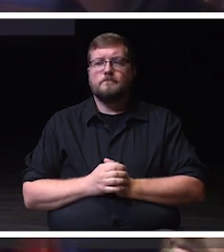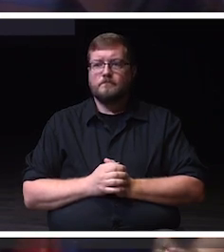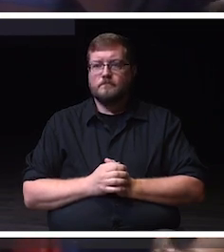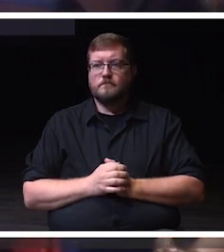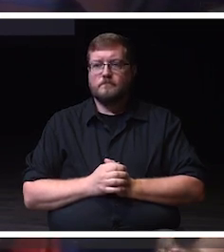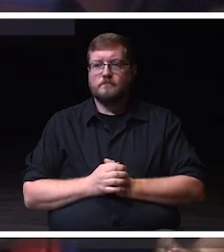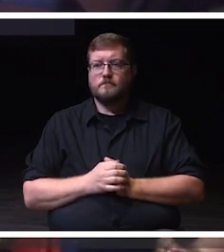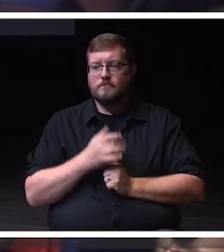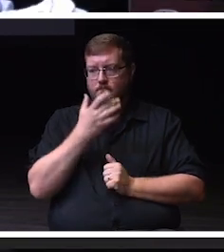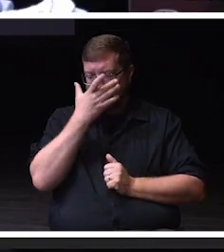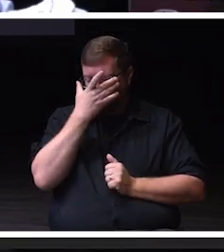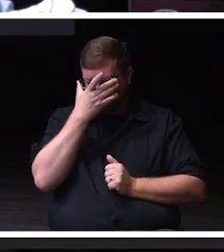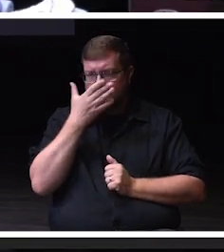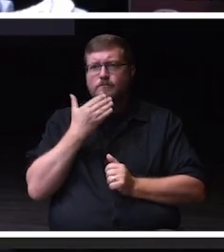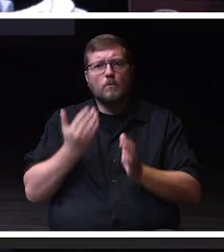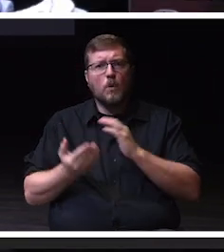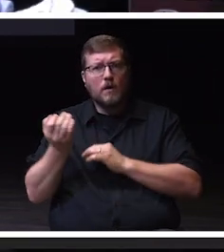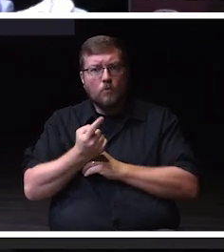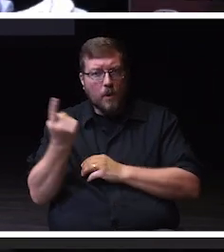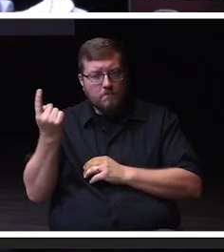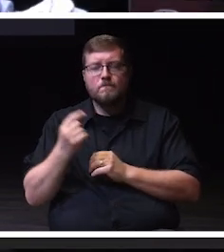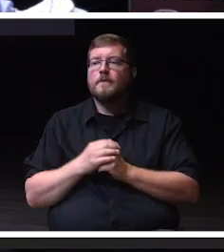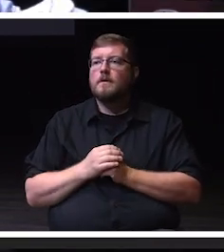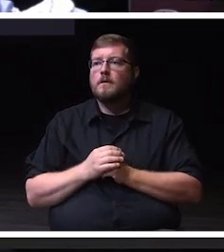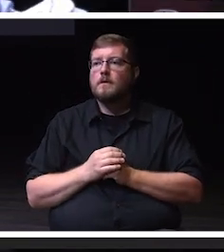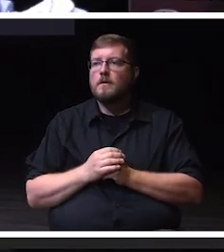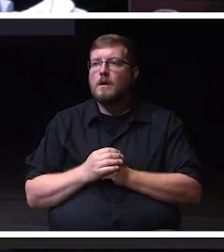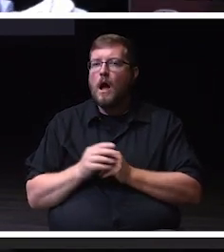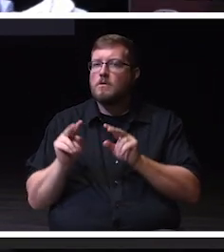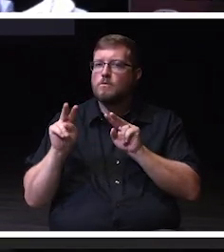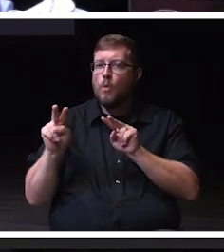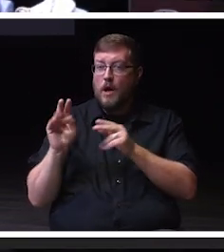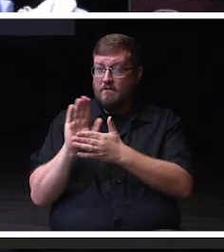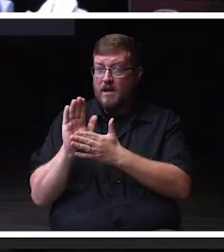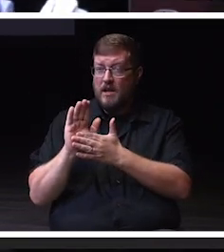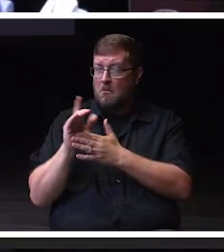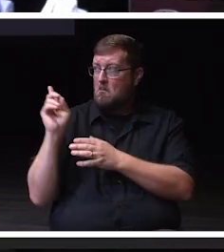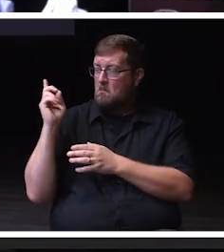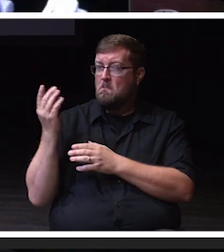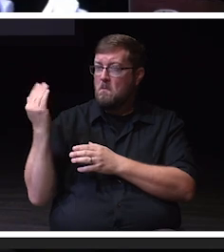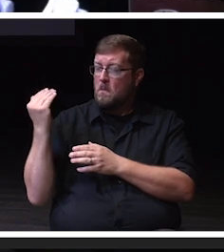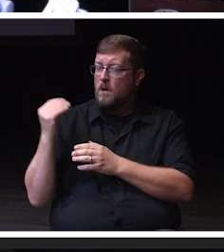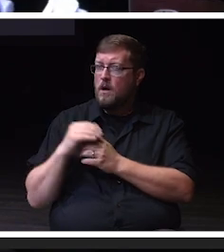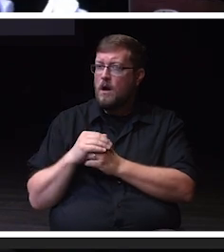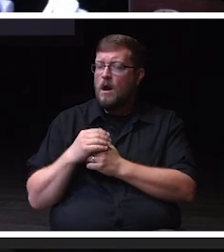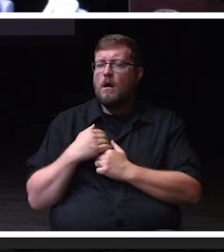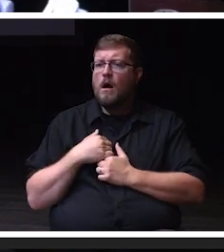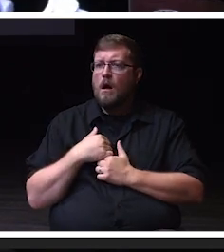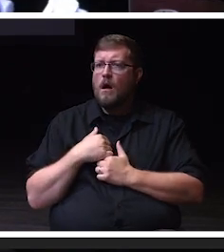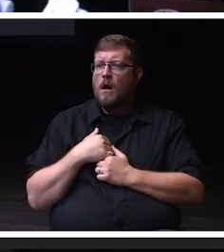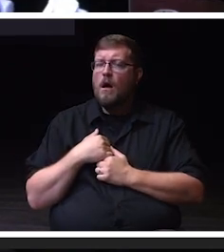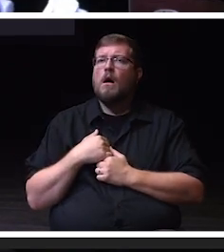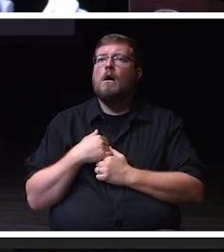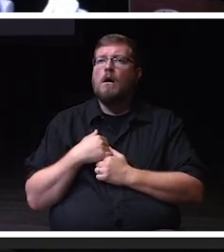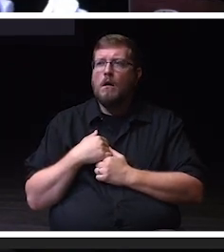Good morning, everybody. So as I was watching the video, I'm mindful of why I stay here and why